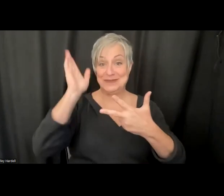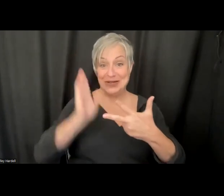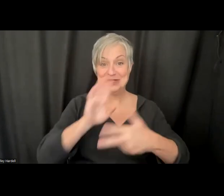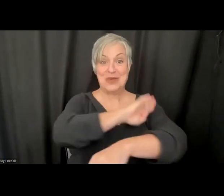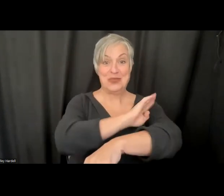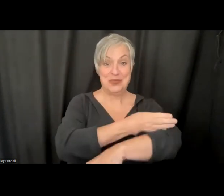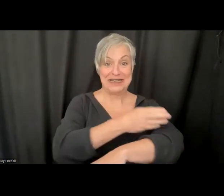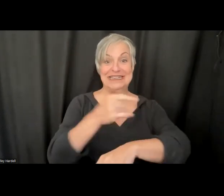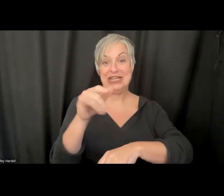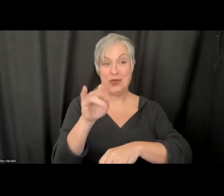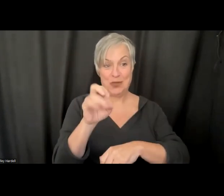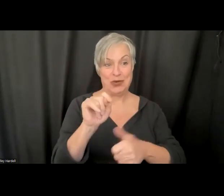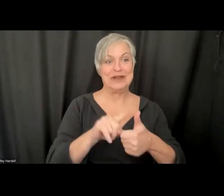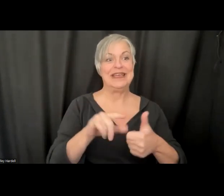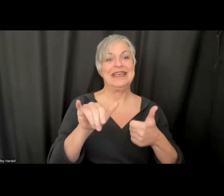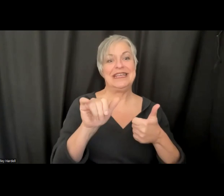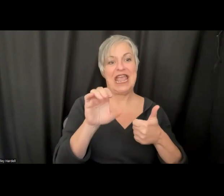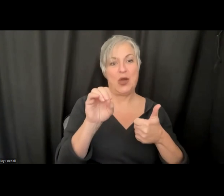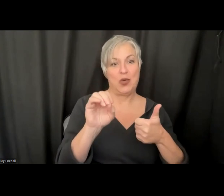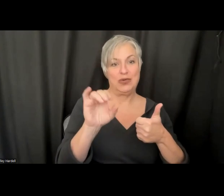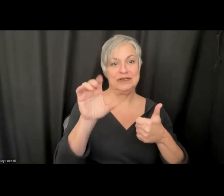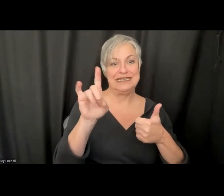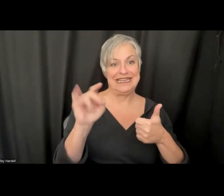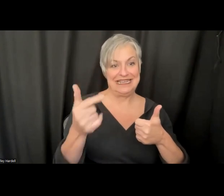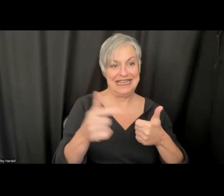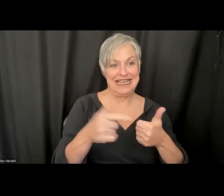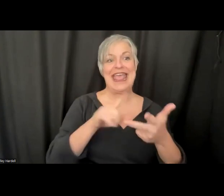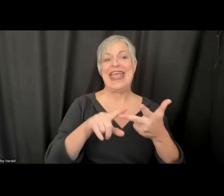Lily Bond, who bring their own expertise and will help us out